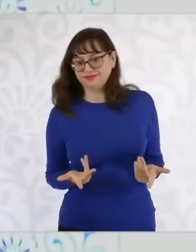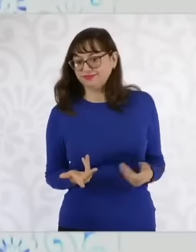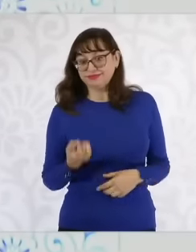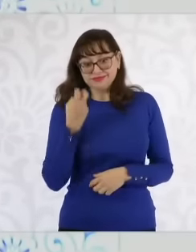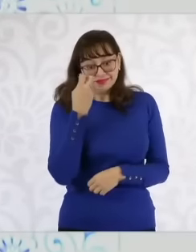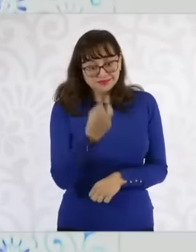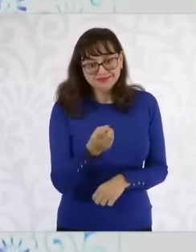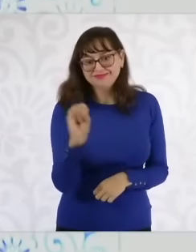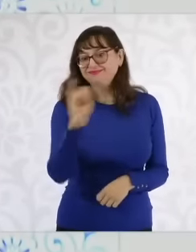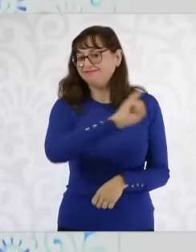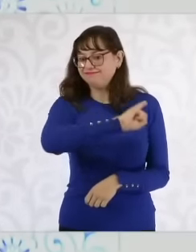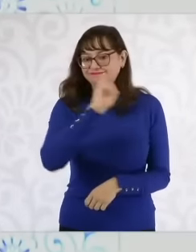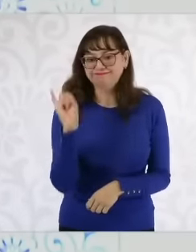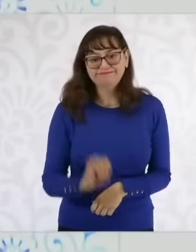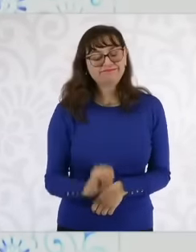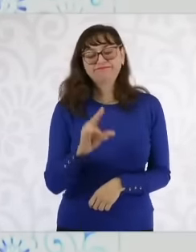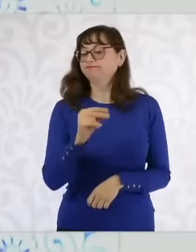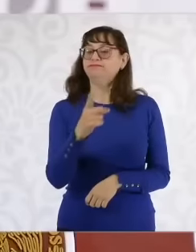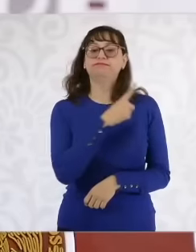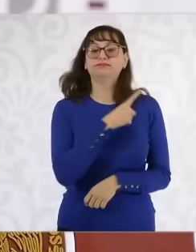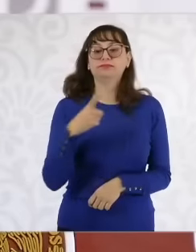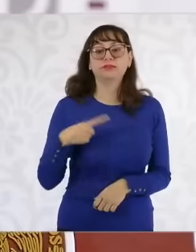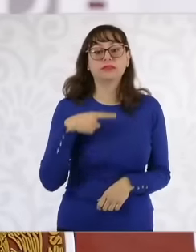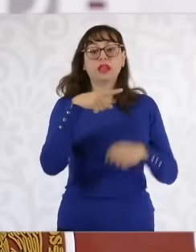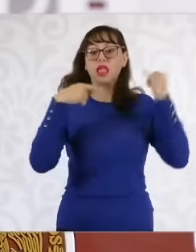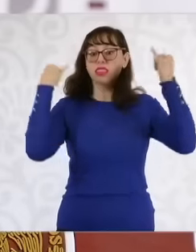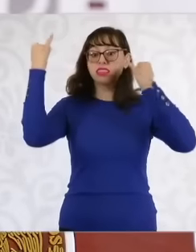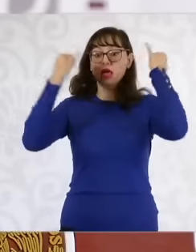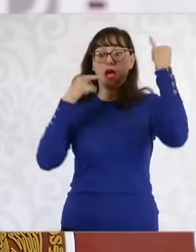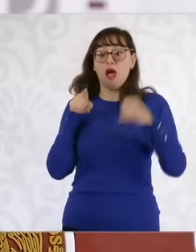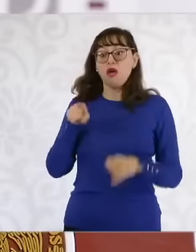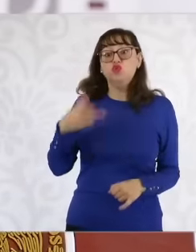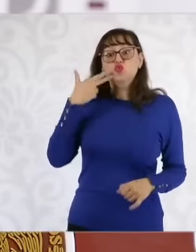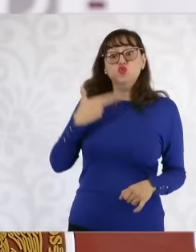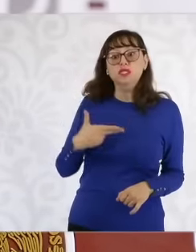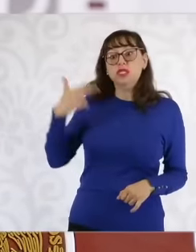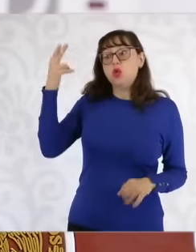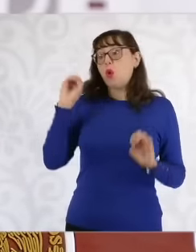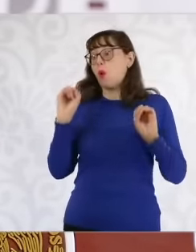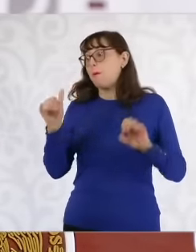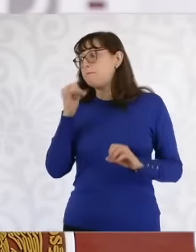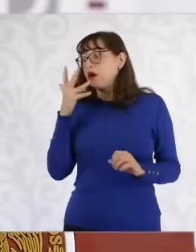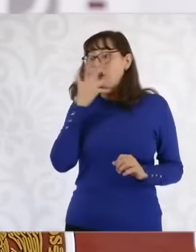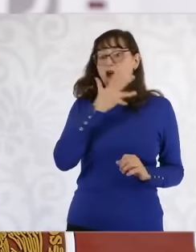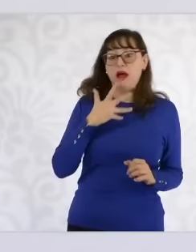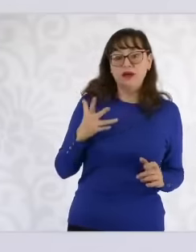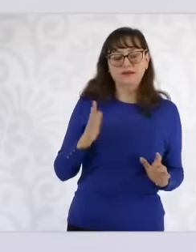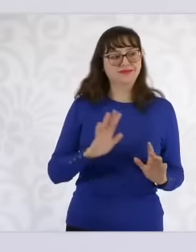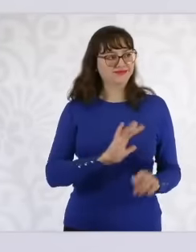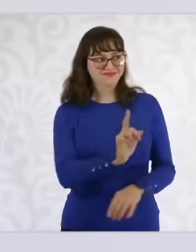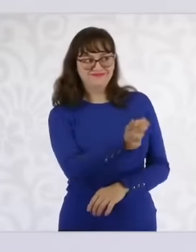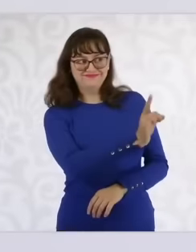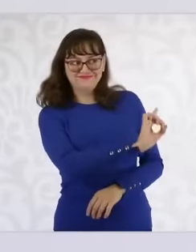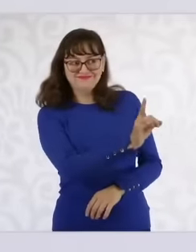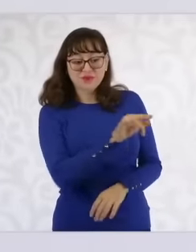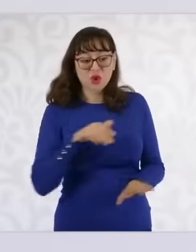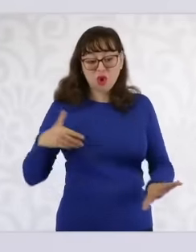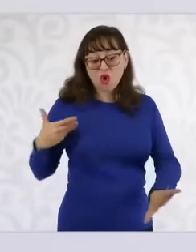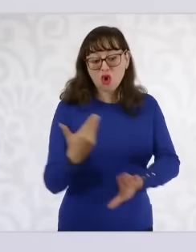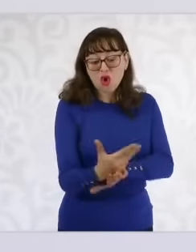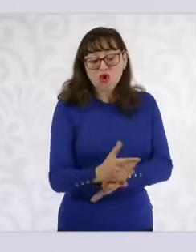suicide or that It is due to other causes when in reality the cause is due to hatred towards a woman